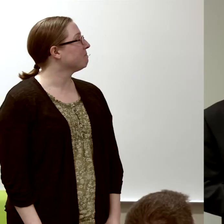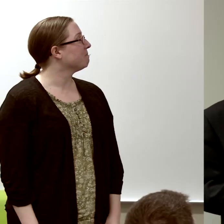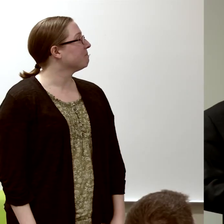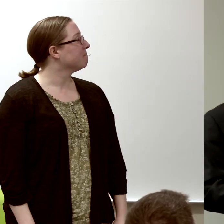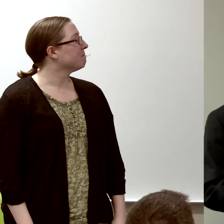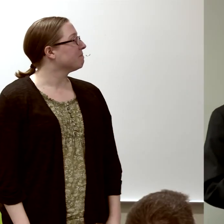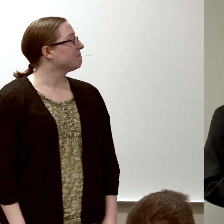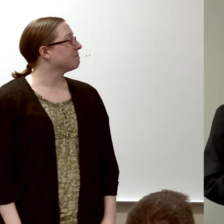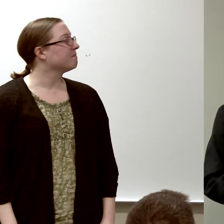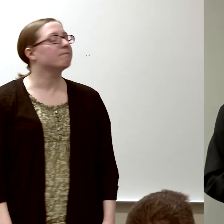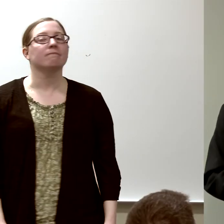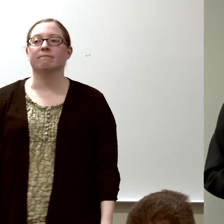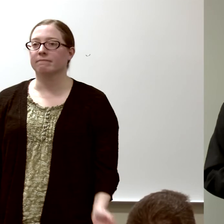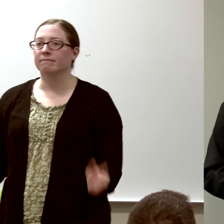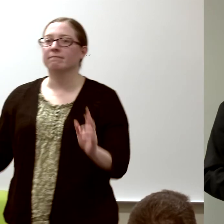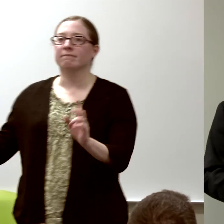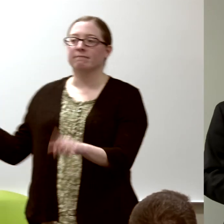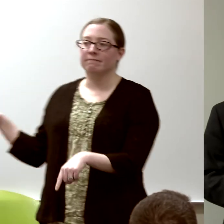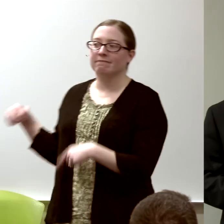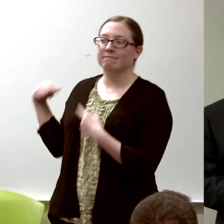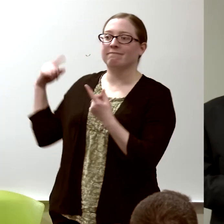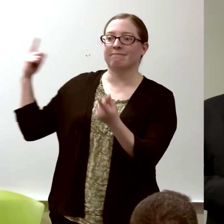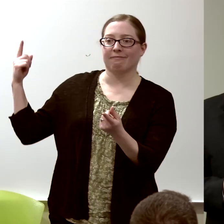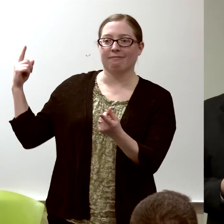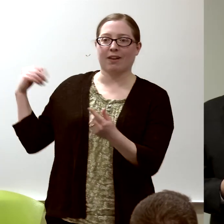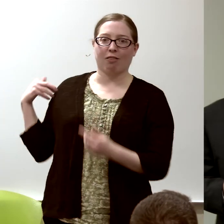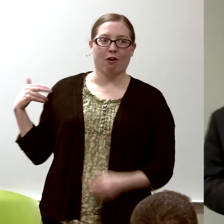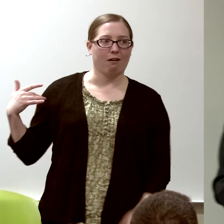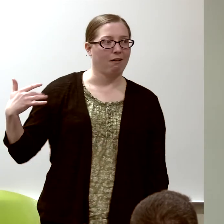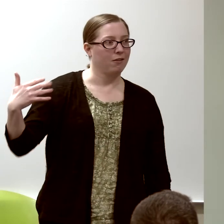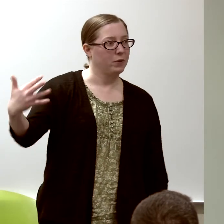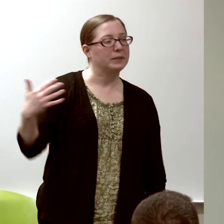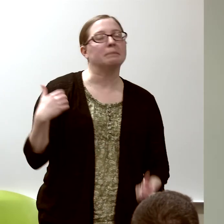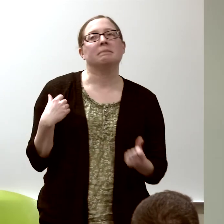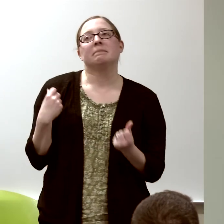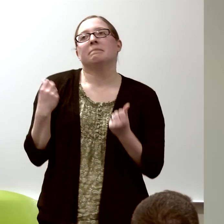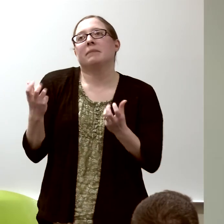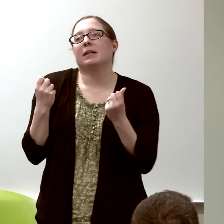So along the way, I had many good teachers.